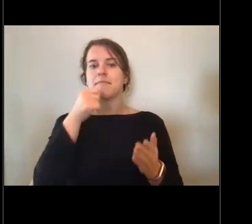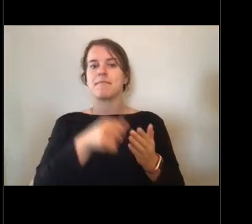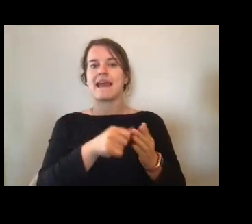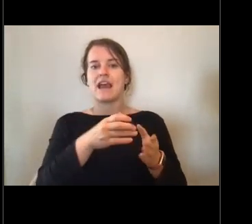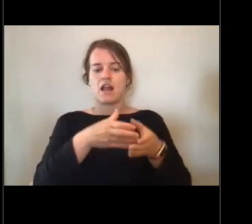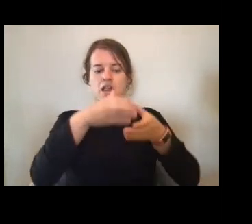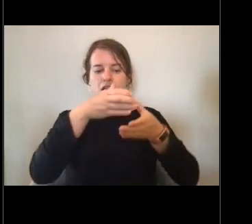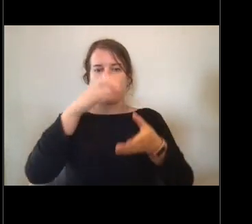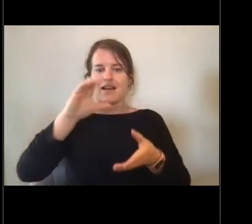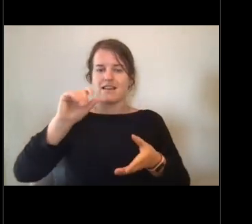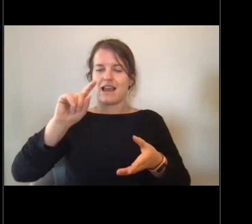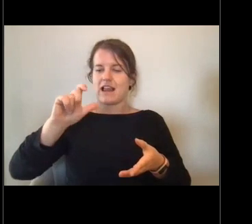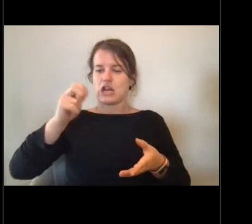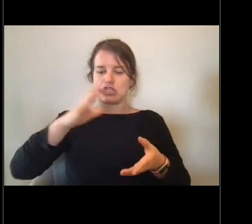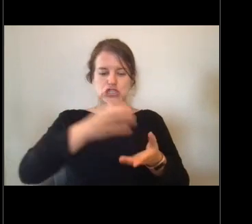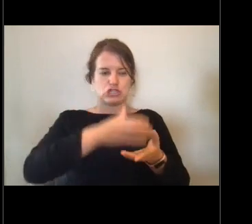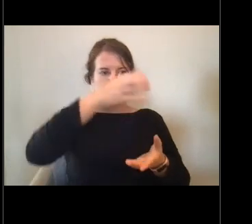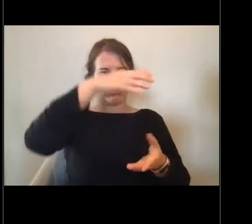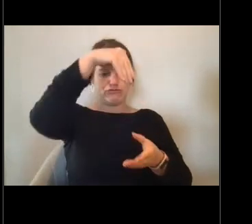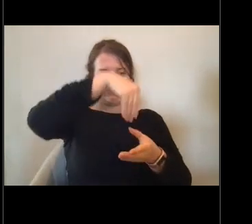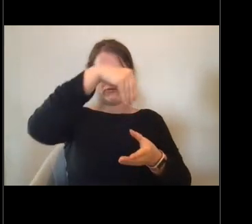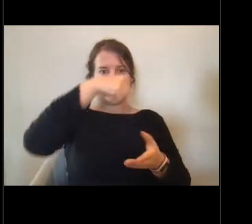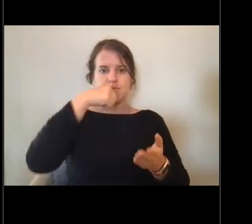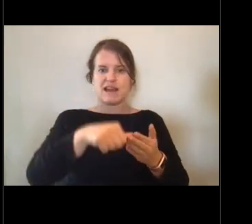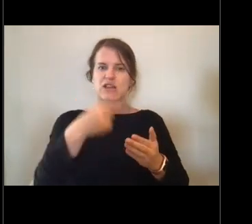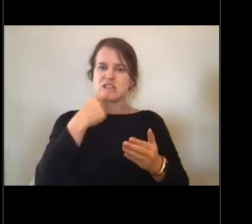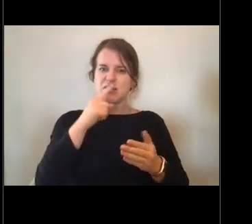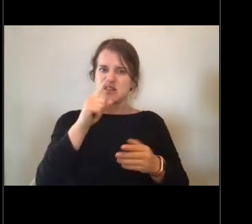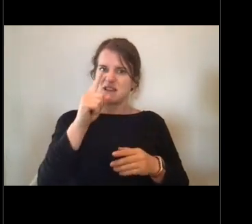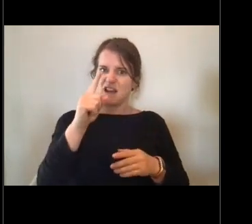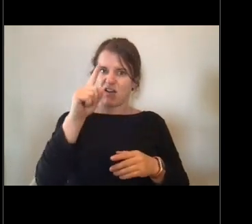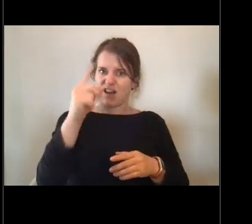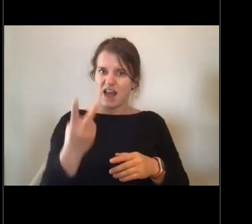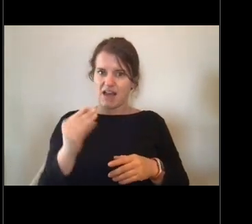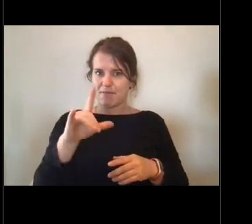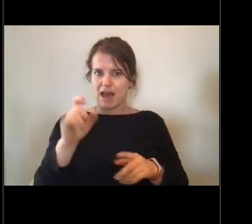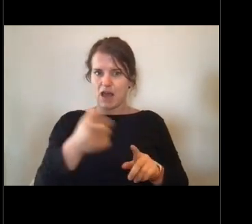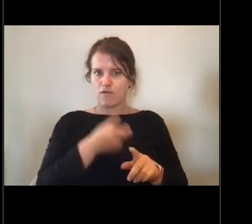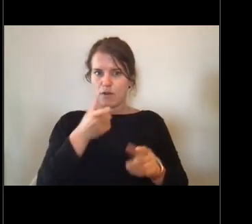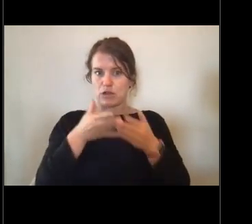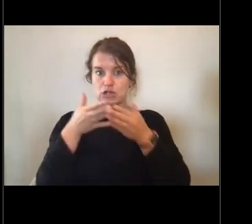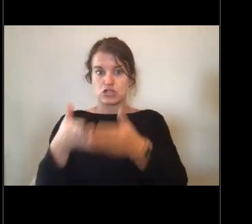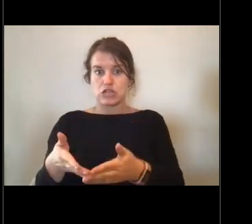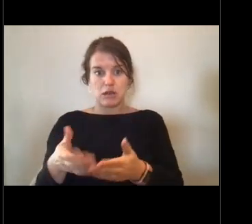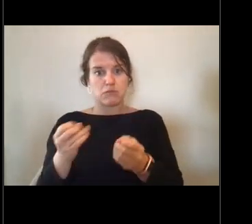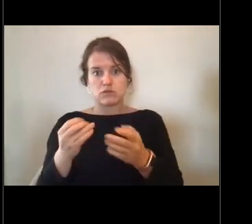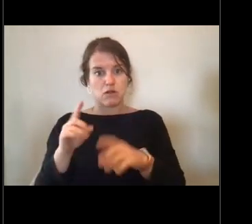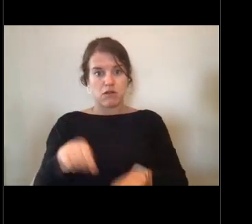You said that it was about half a mile away from the ship. How long did it take the boat to get there